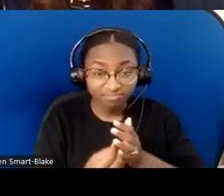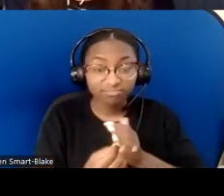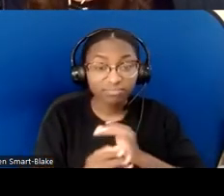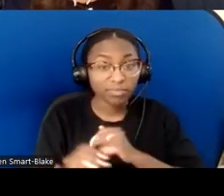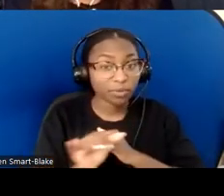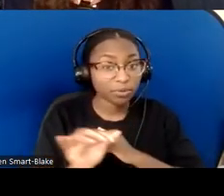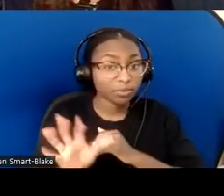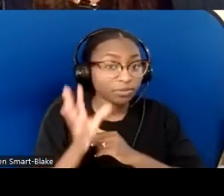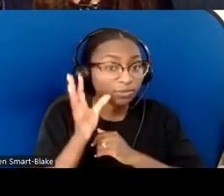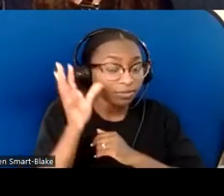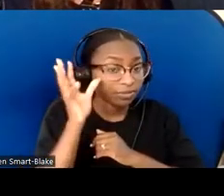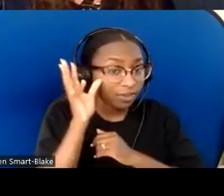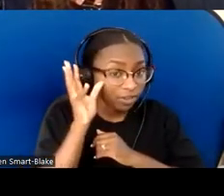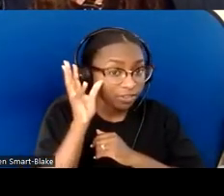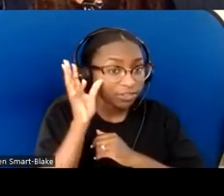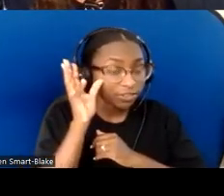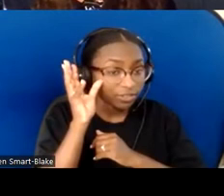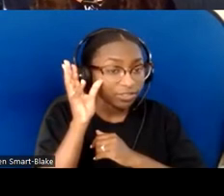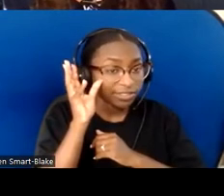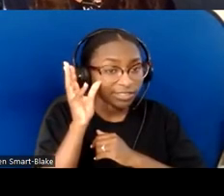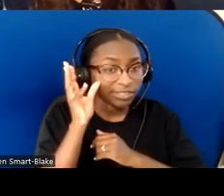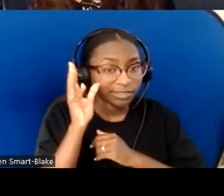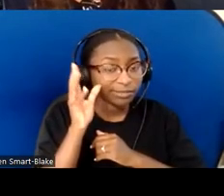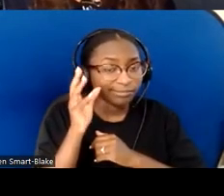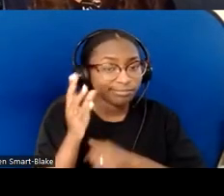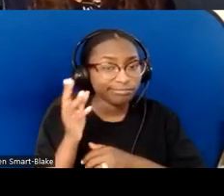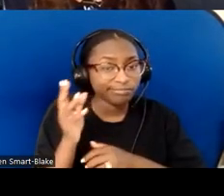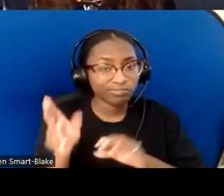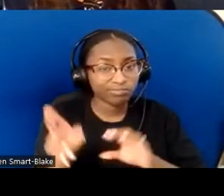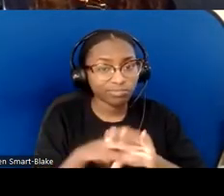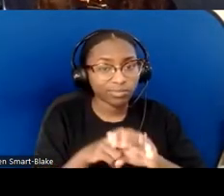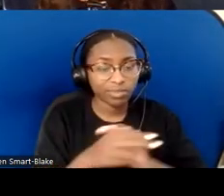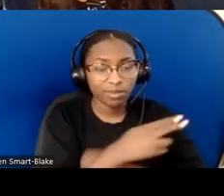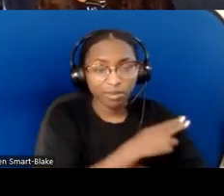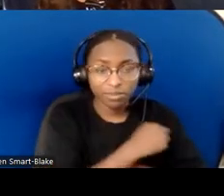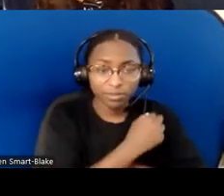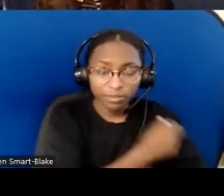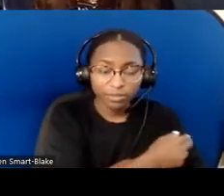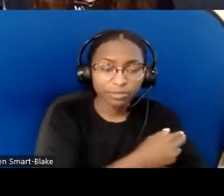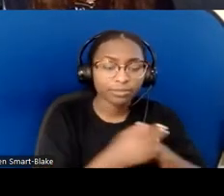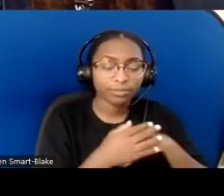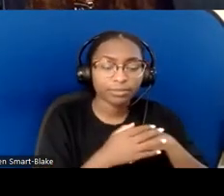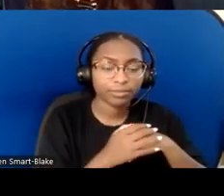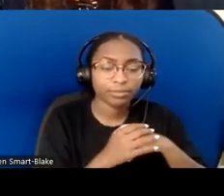...A couple of Sundays later, during the prayer time, another person had shared that they were grieving